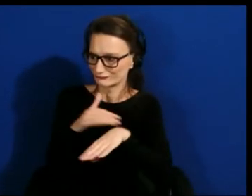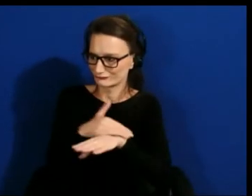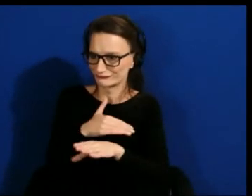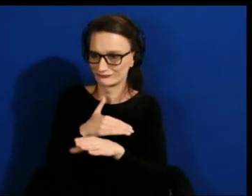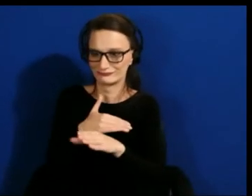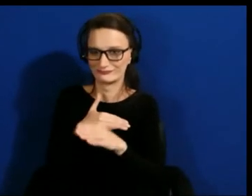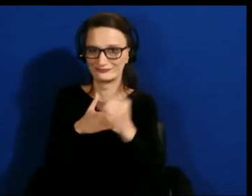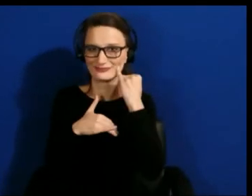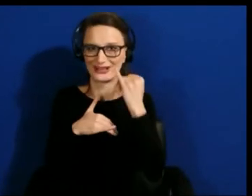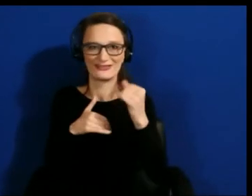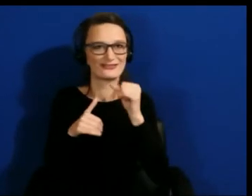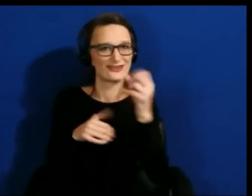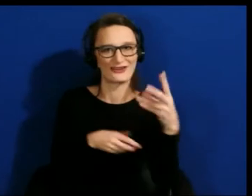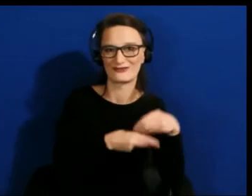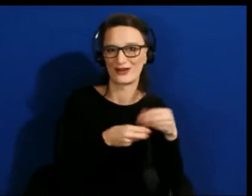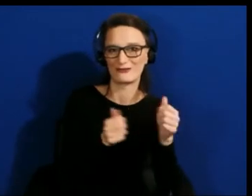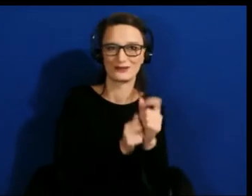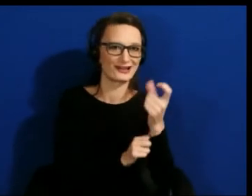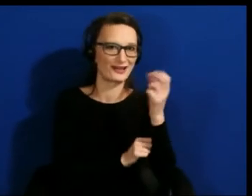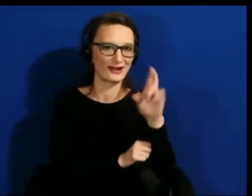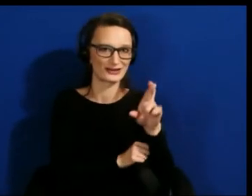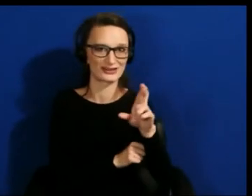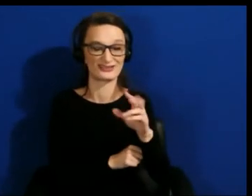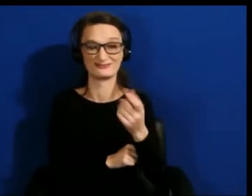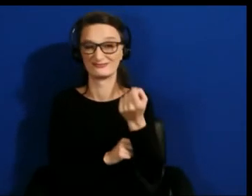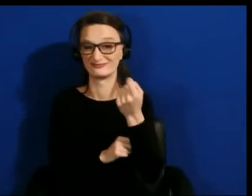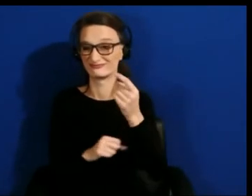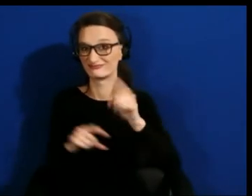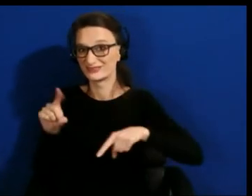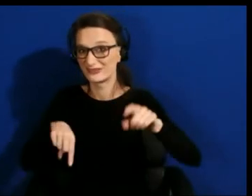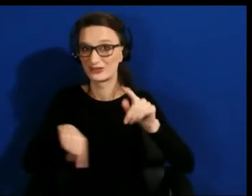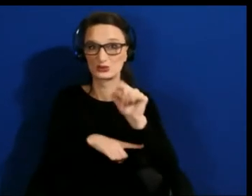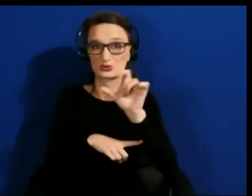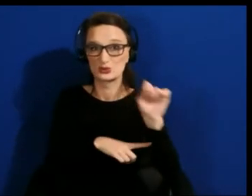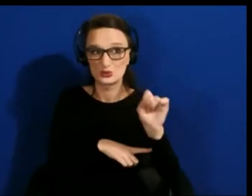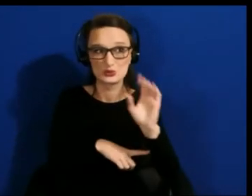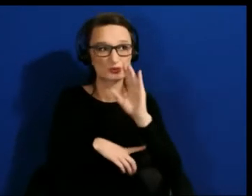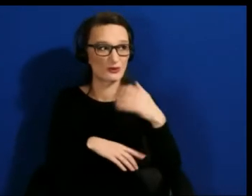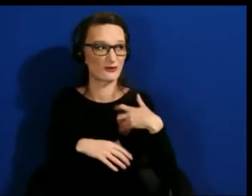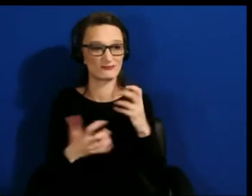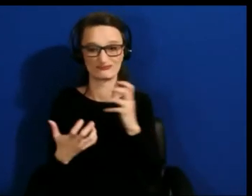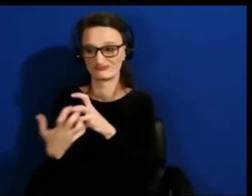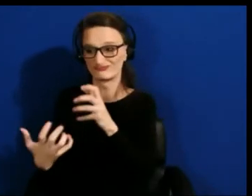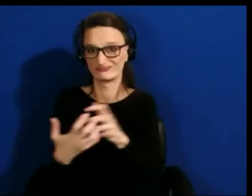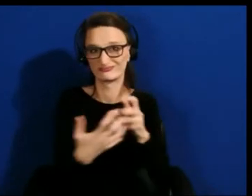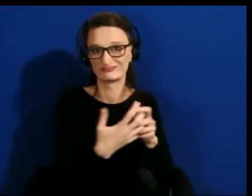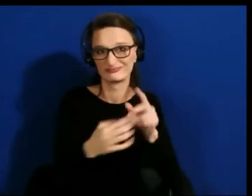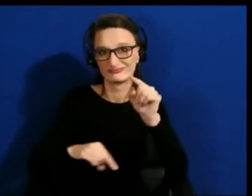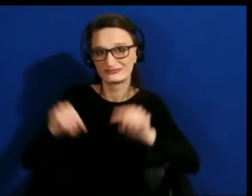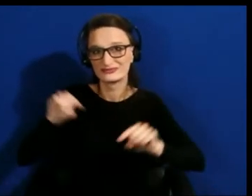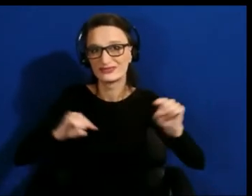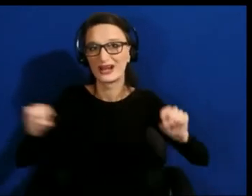and different tools will be fit for purpose in different situations for different designers or developers.